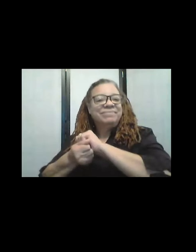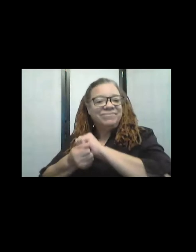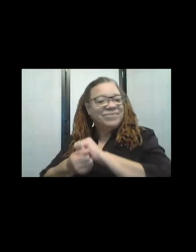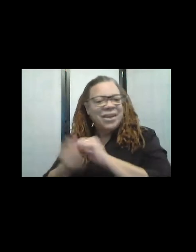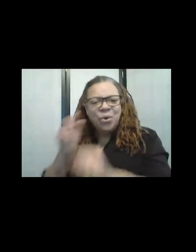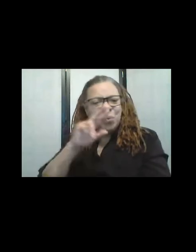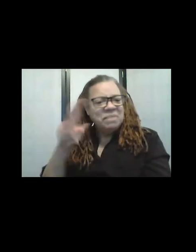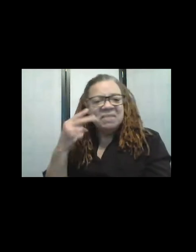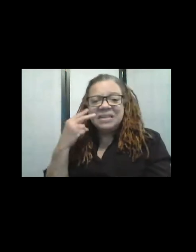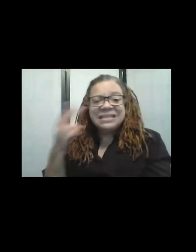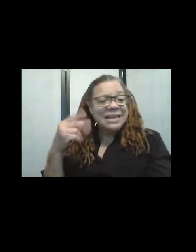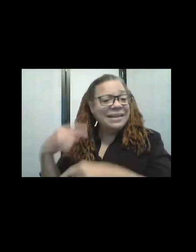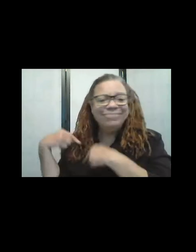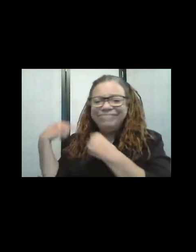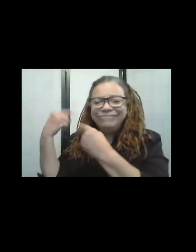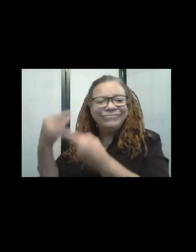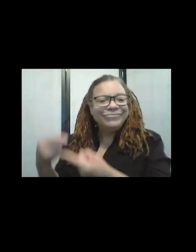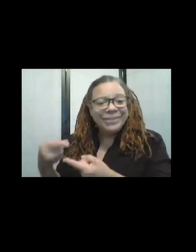it since, you know, you just have to be there that day.